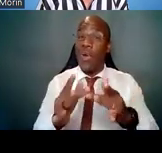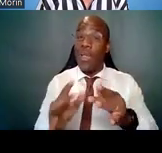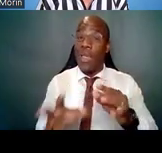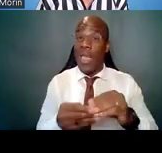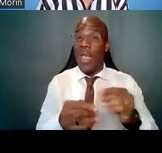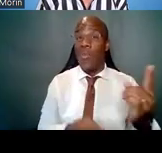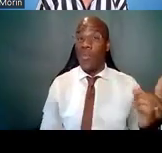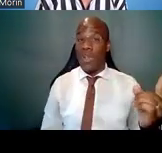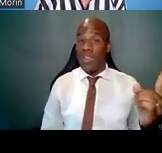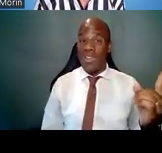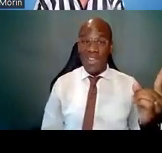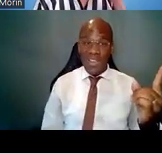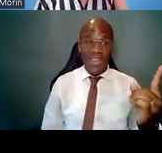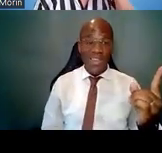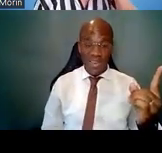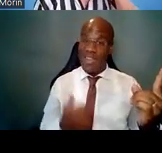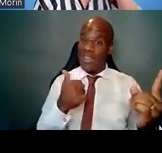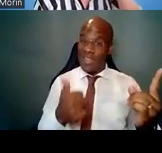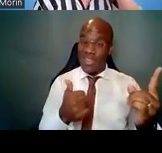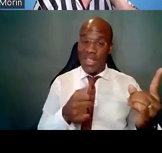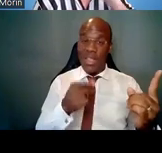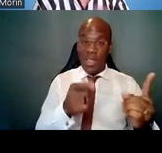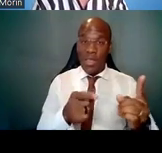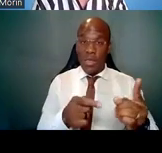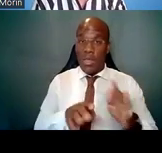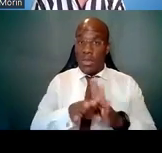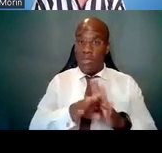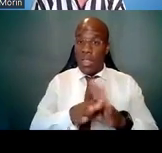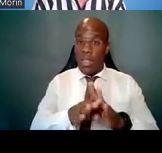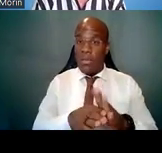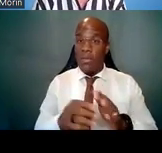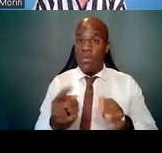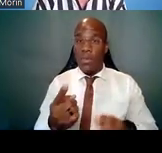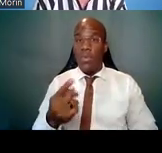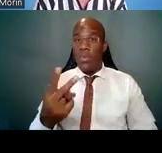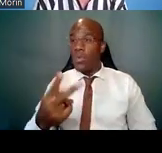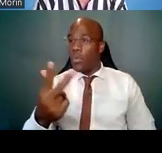As you build that network, you're going to find other people in places and in positions,